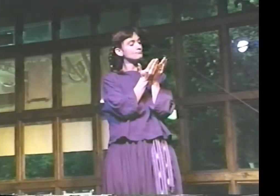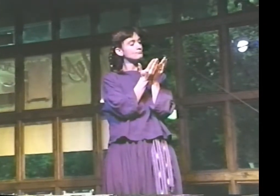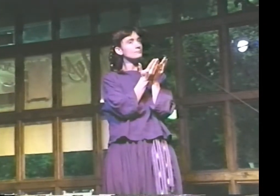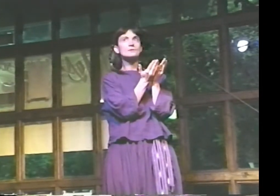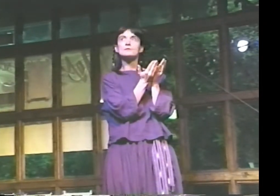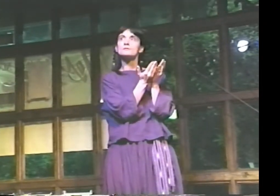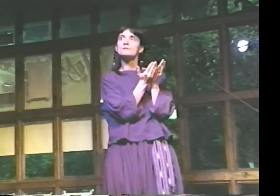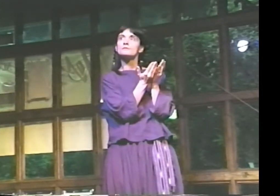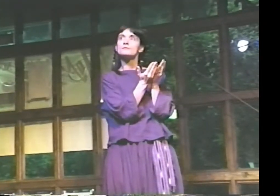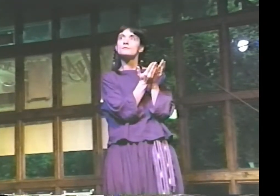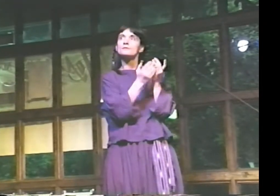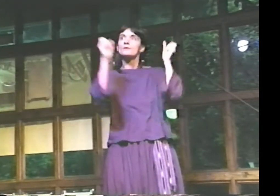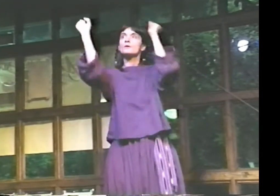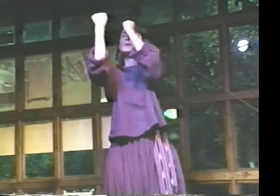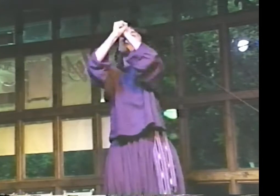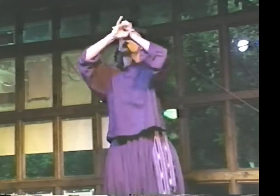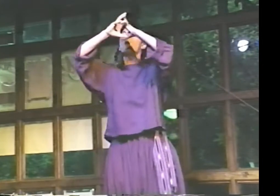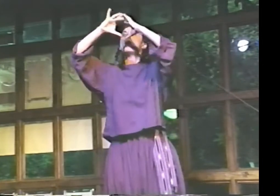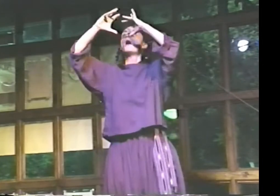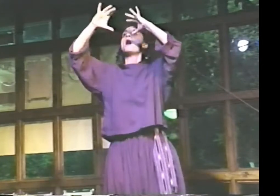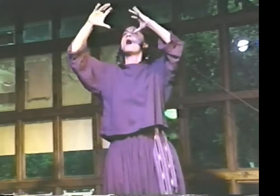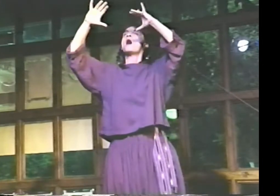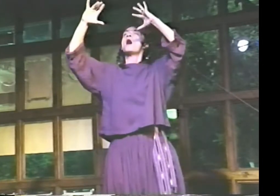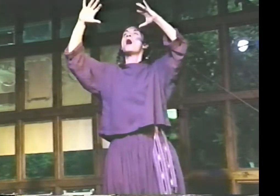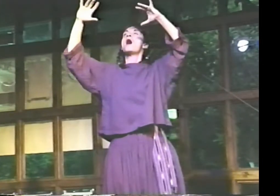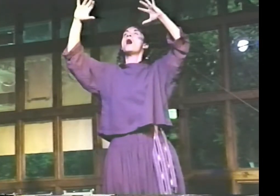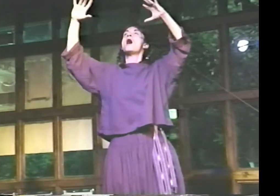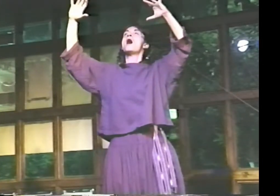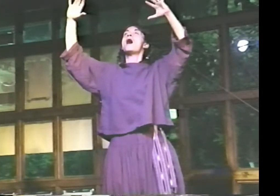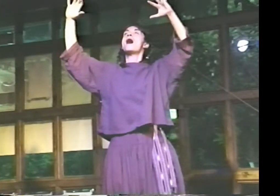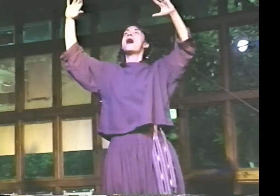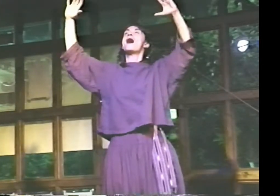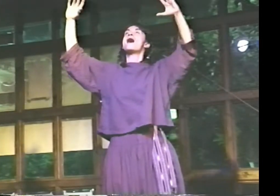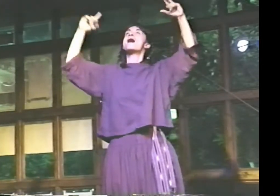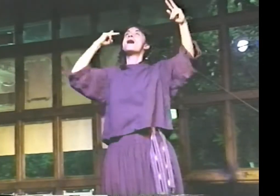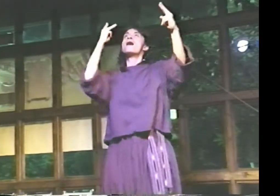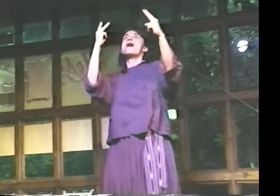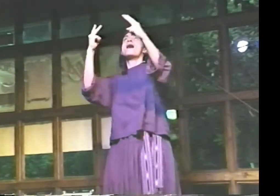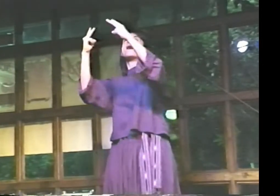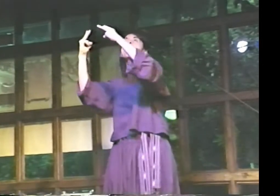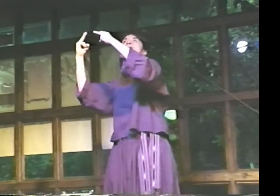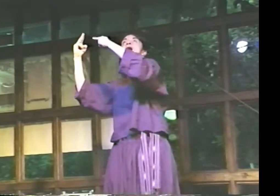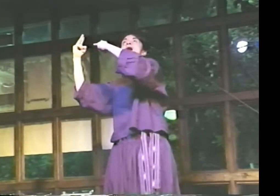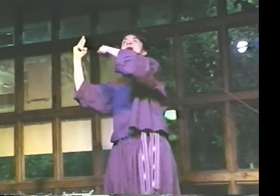ONE NIGHT, I WAS READING, AND I REMEMBERED A DAY WHEN I WAS A YOUNG GIRL.